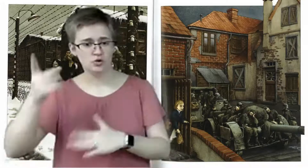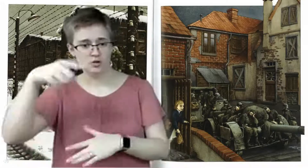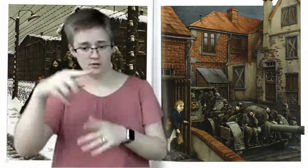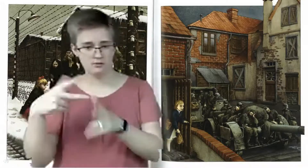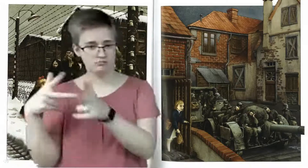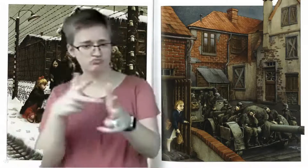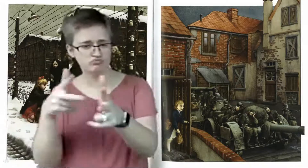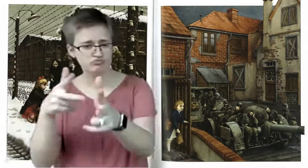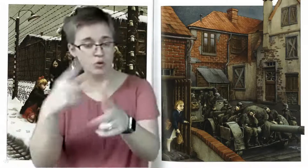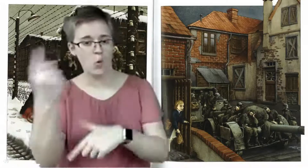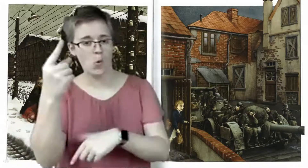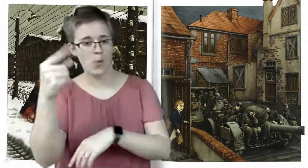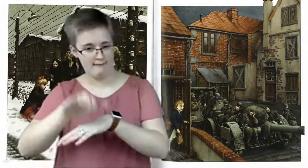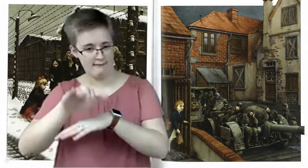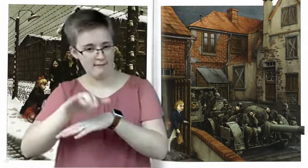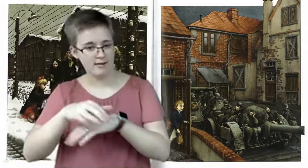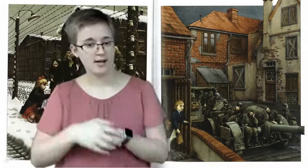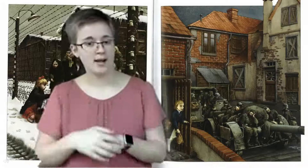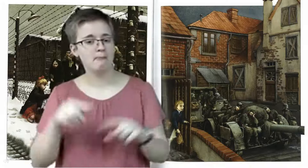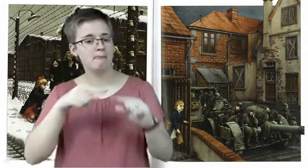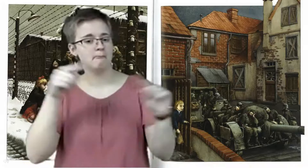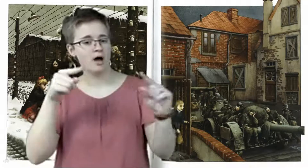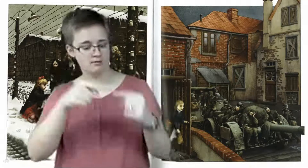This time in the other direction.